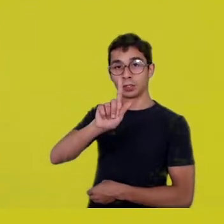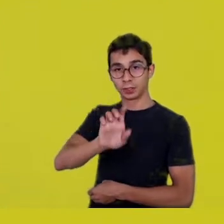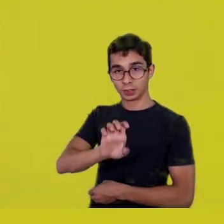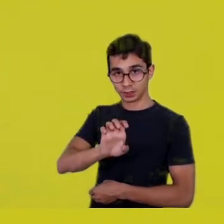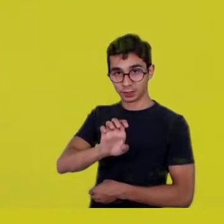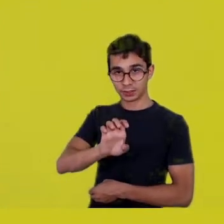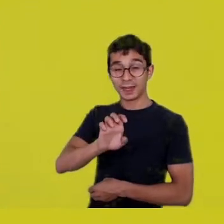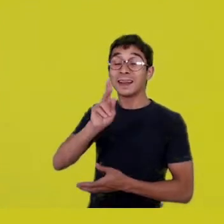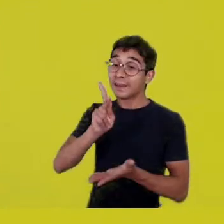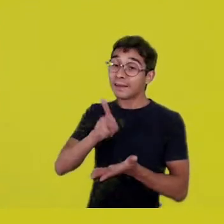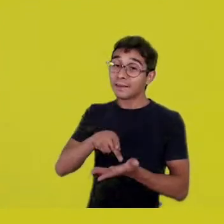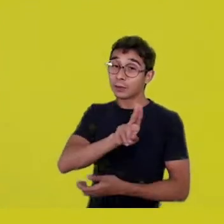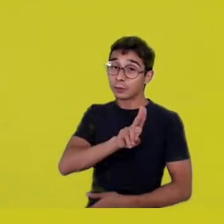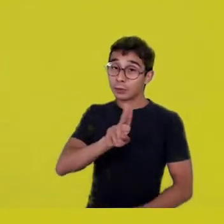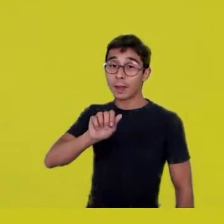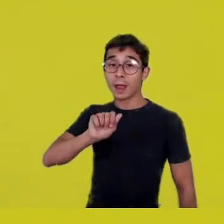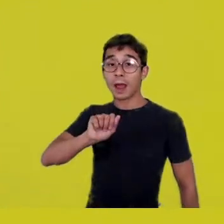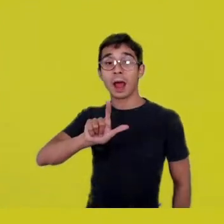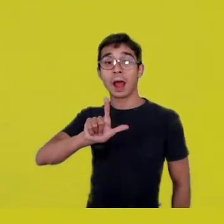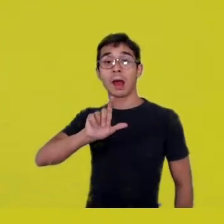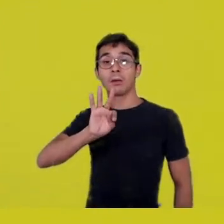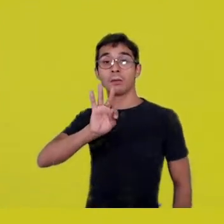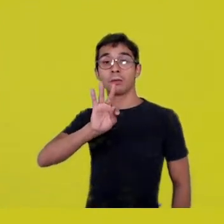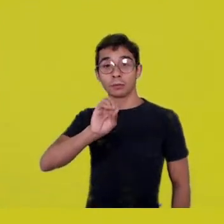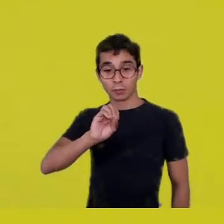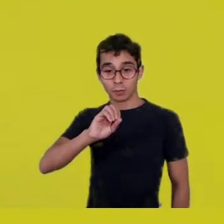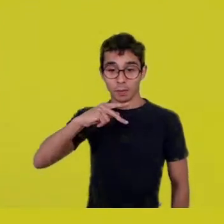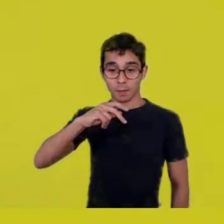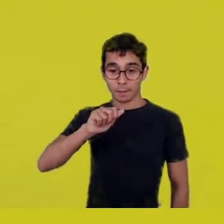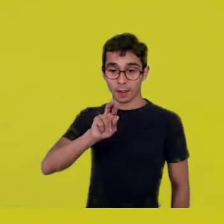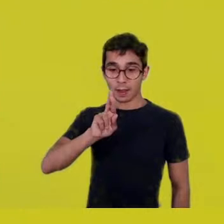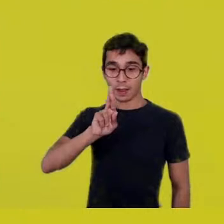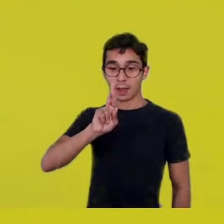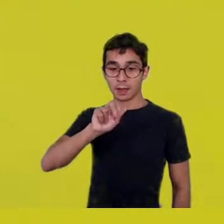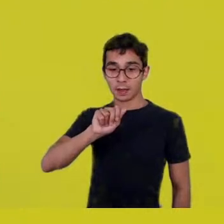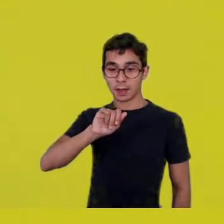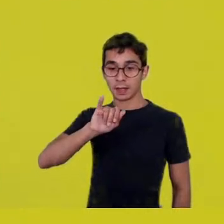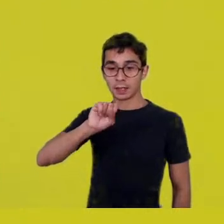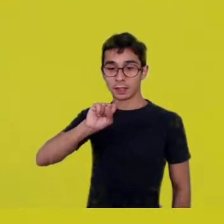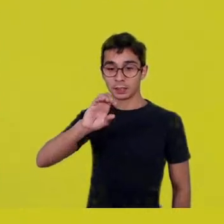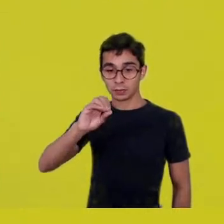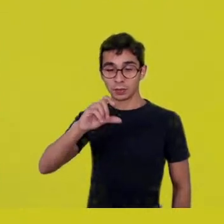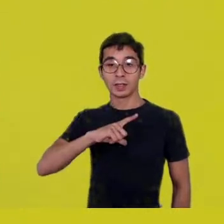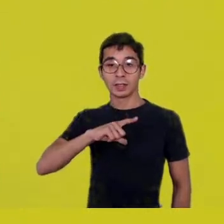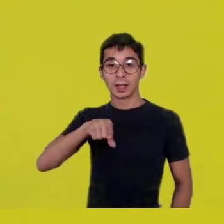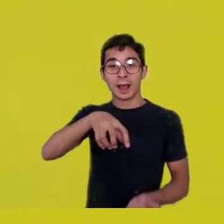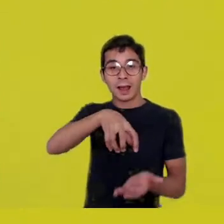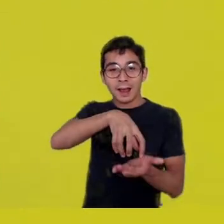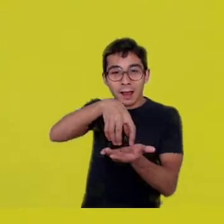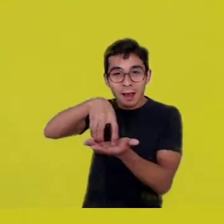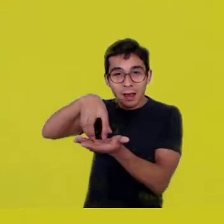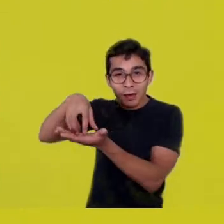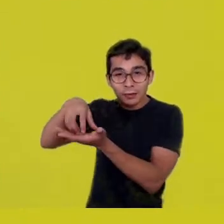Where there’s a multi-ethnic village, with our cousins Krahô, Kaiapó,